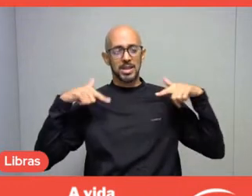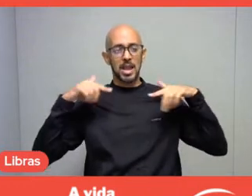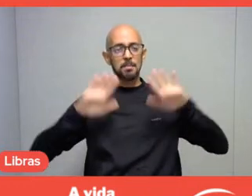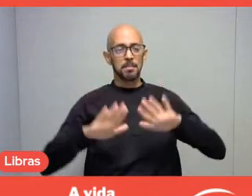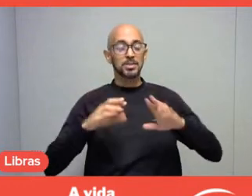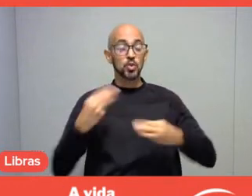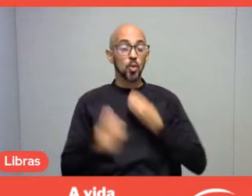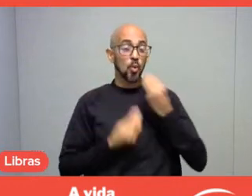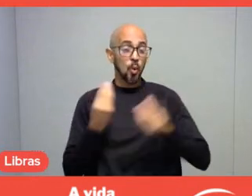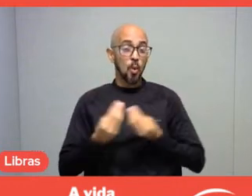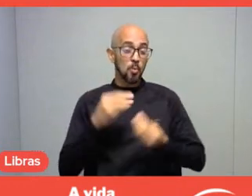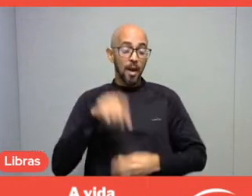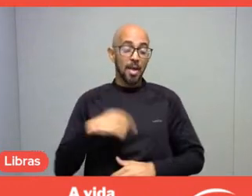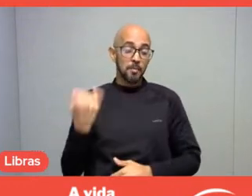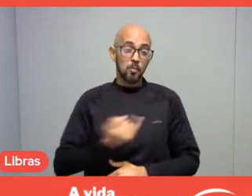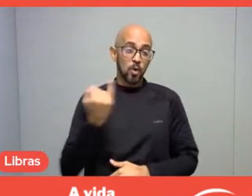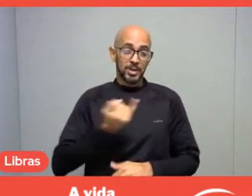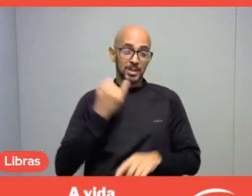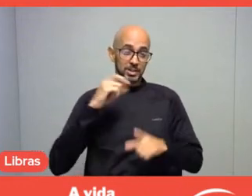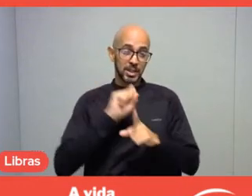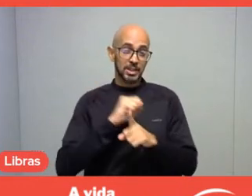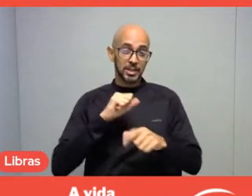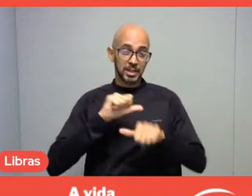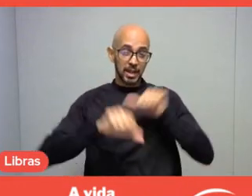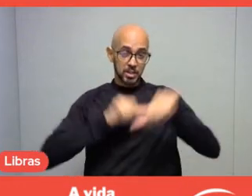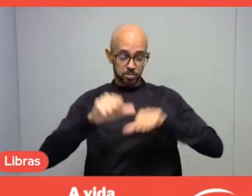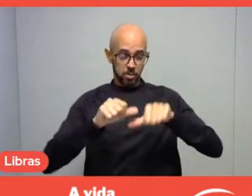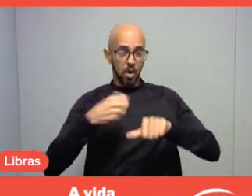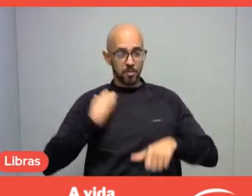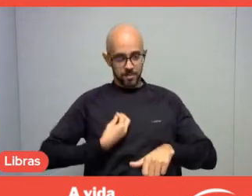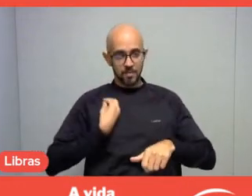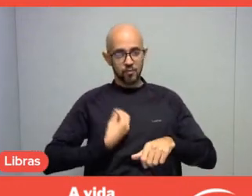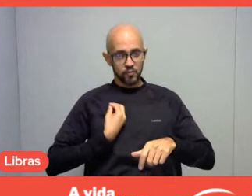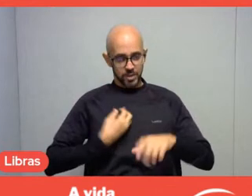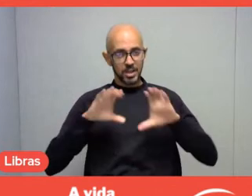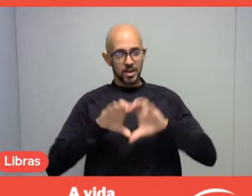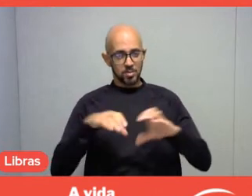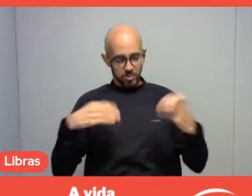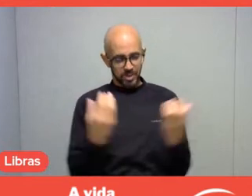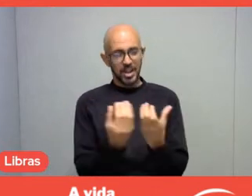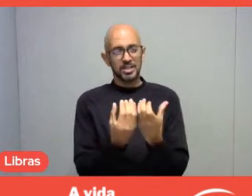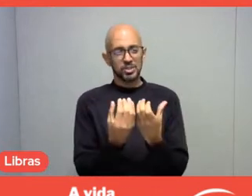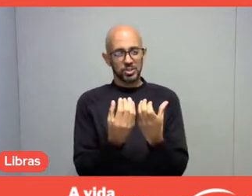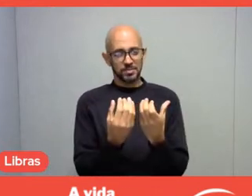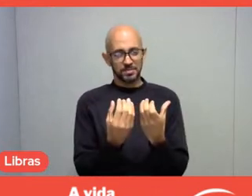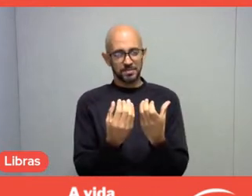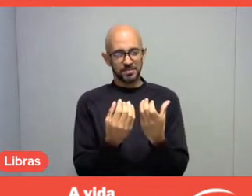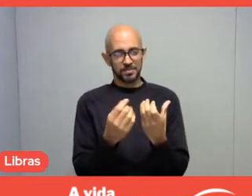and how it transforms the life of the community. And, giving two practical examples,